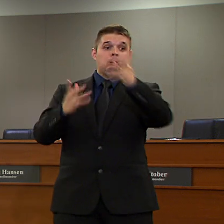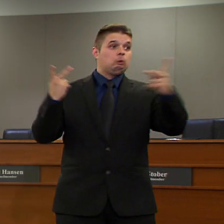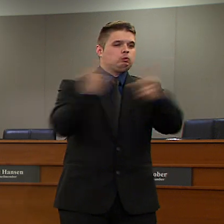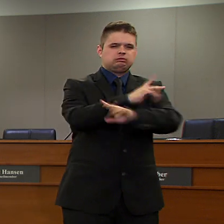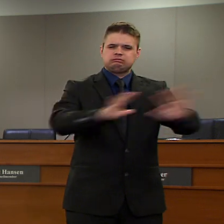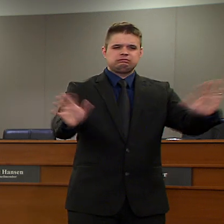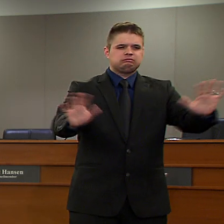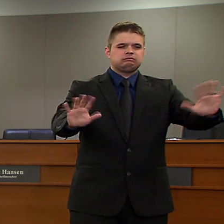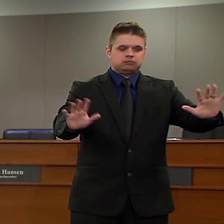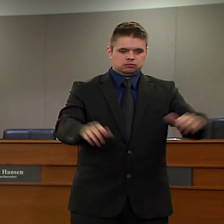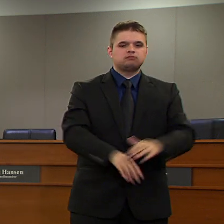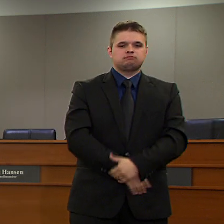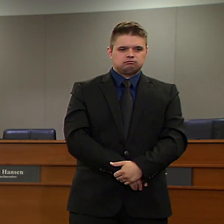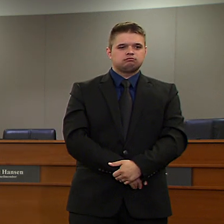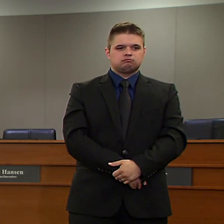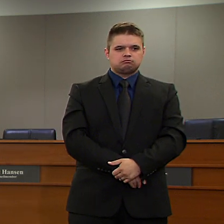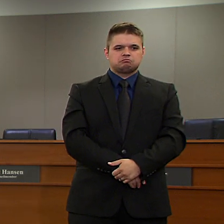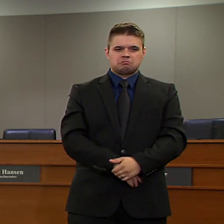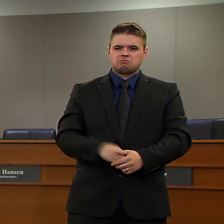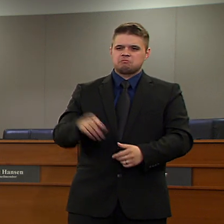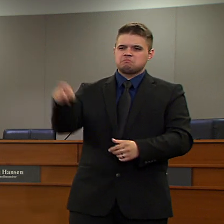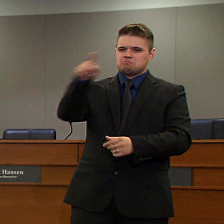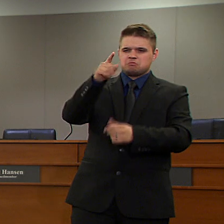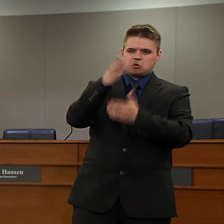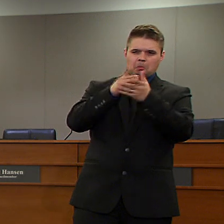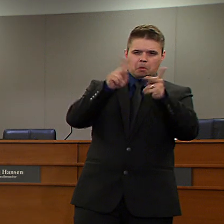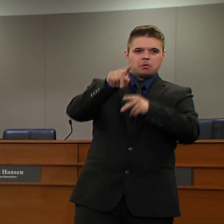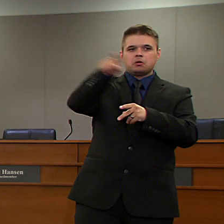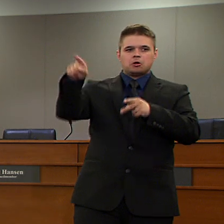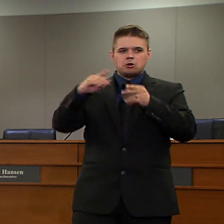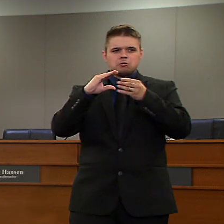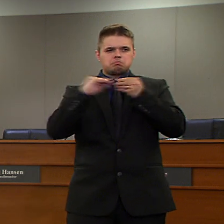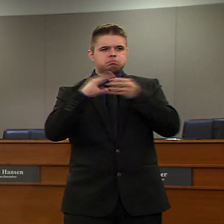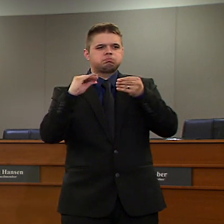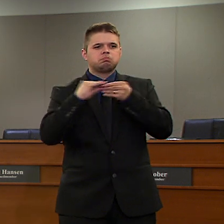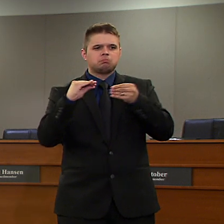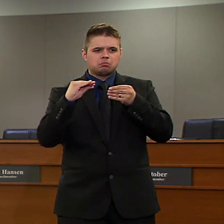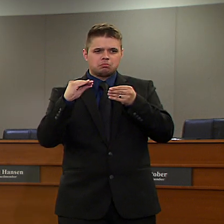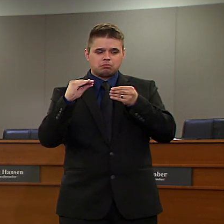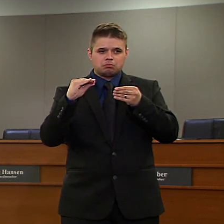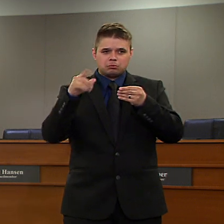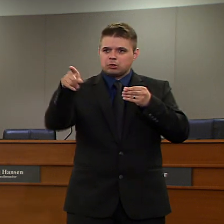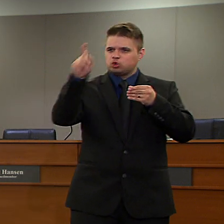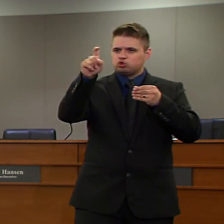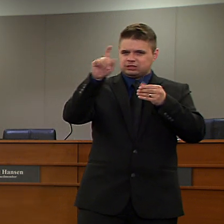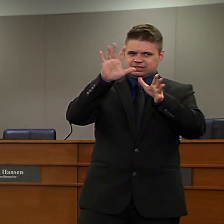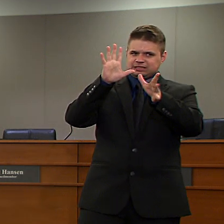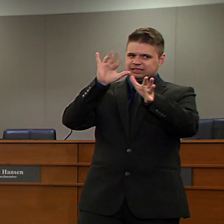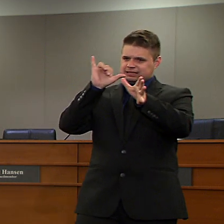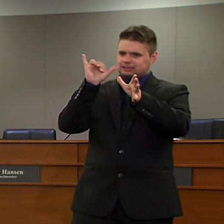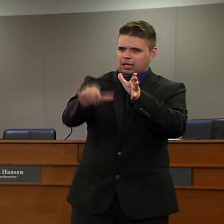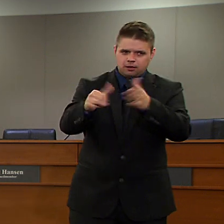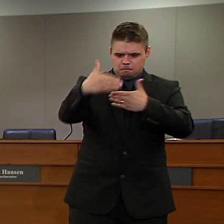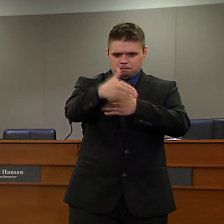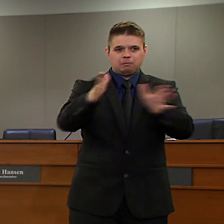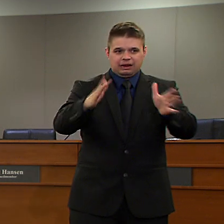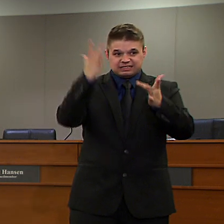I heard someone say, we need to box the virus in so that we can get out of the box we're in.